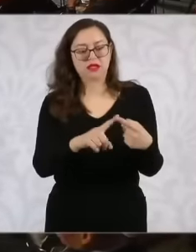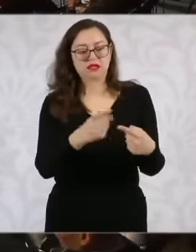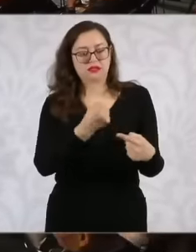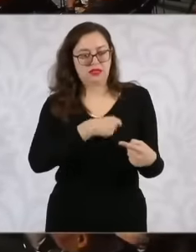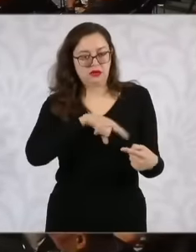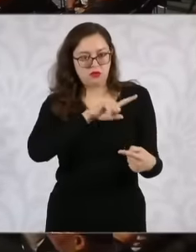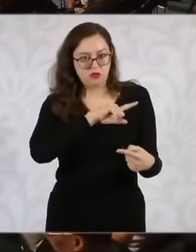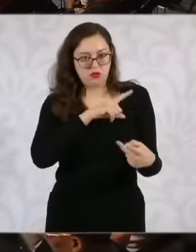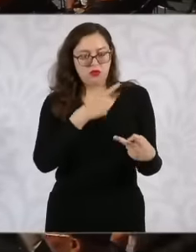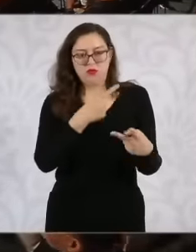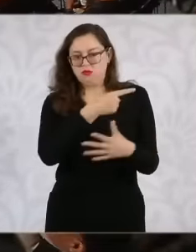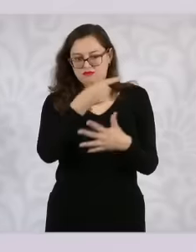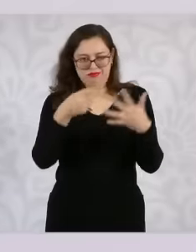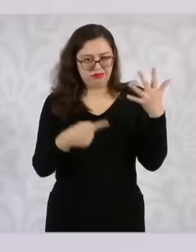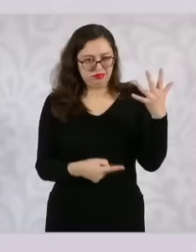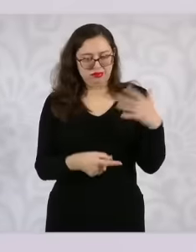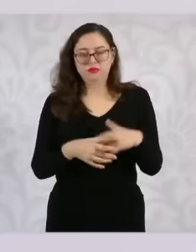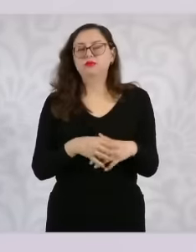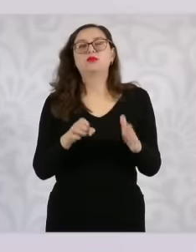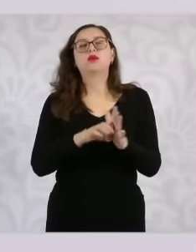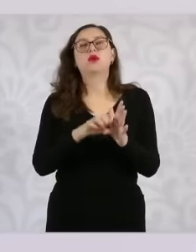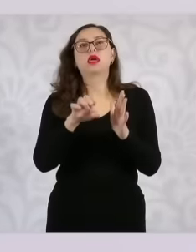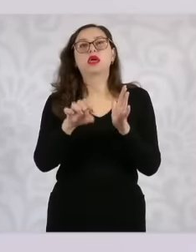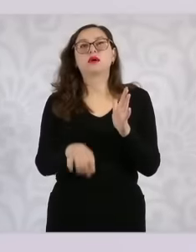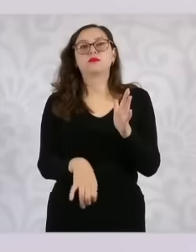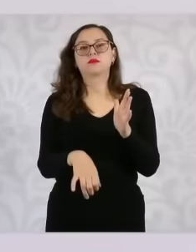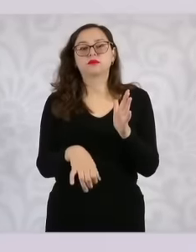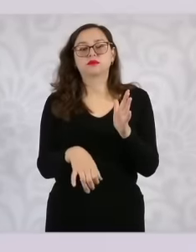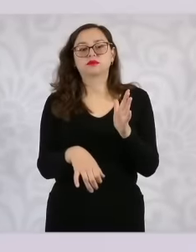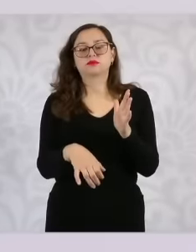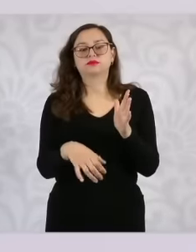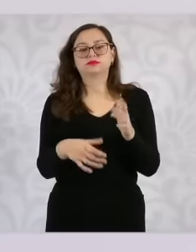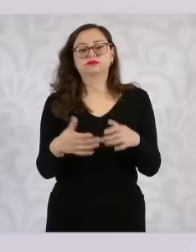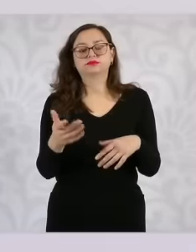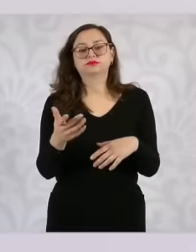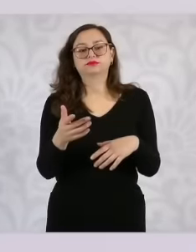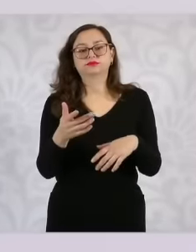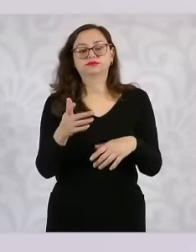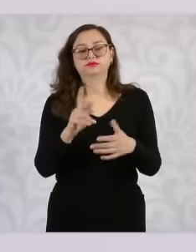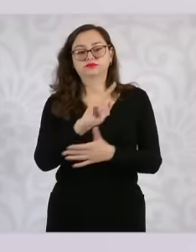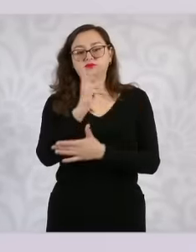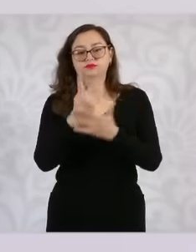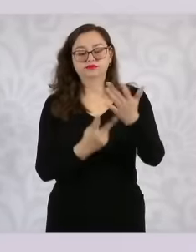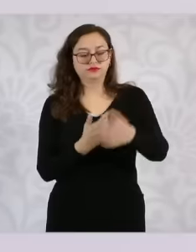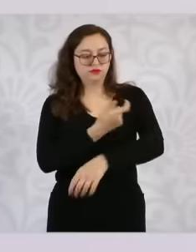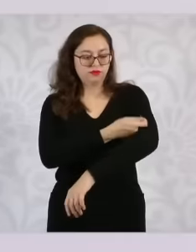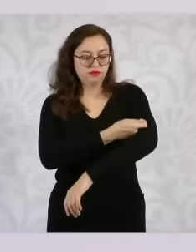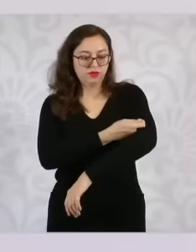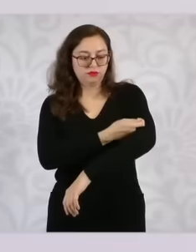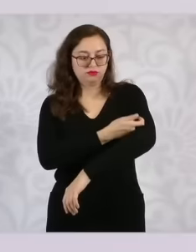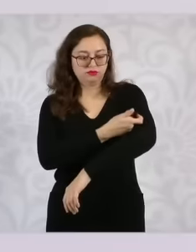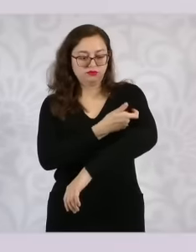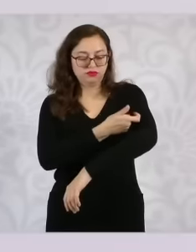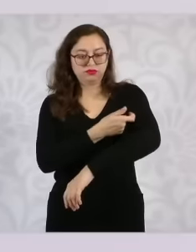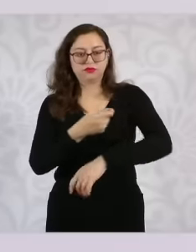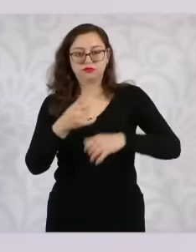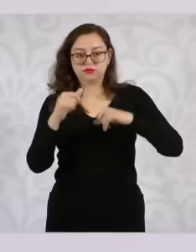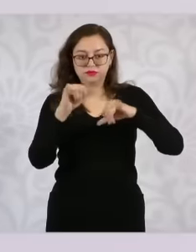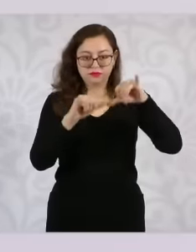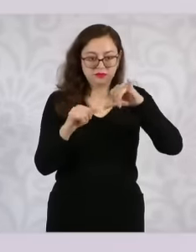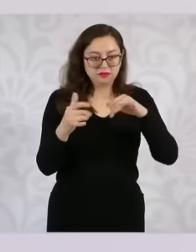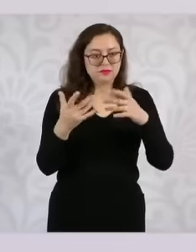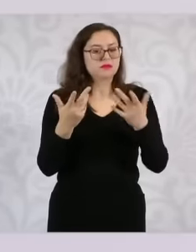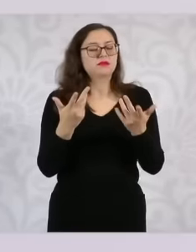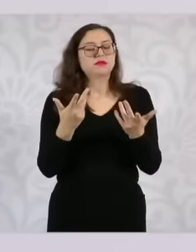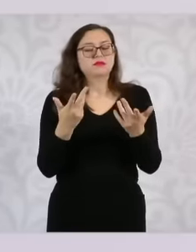for example of taking medical samples What does this program refer to, many times in the